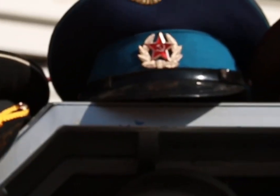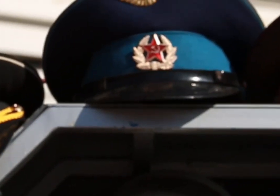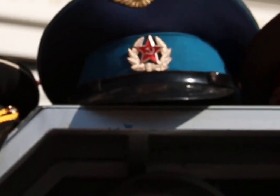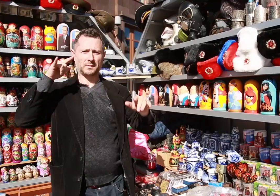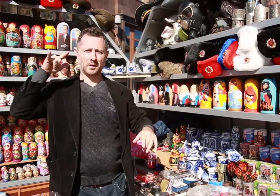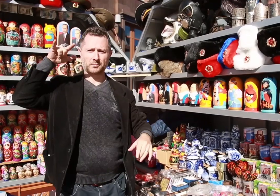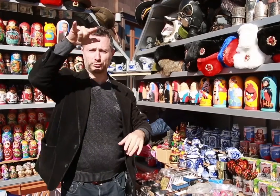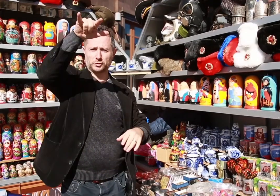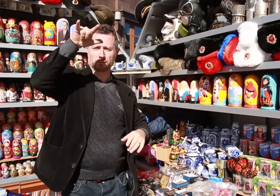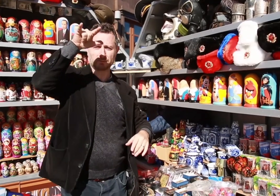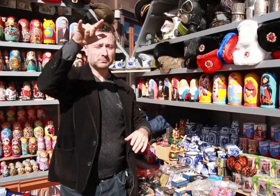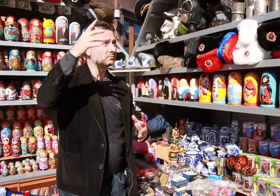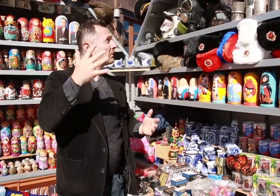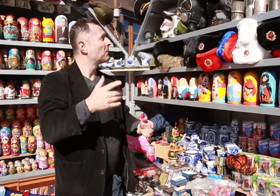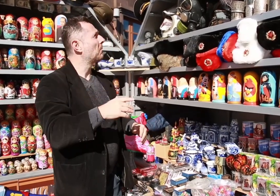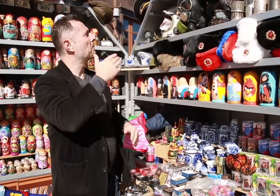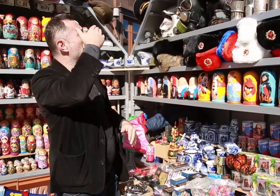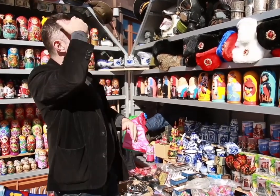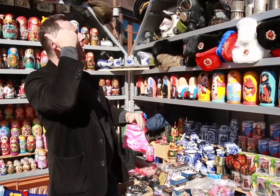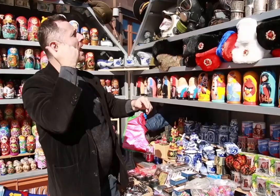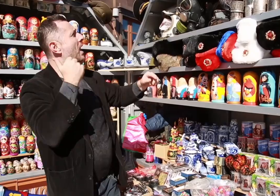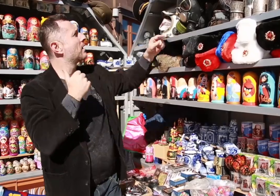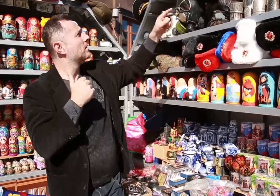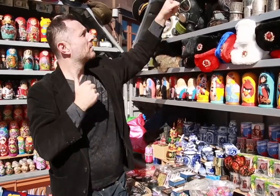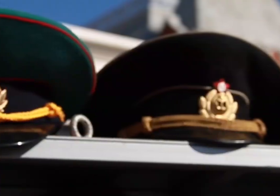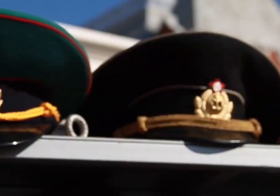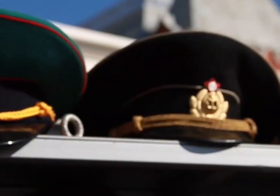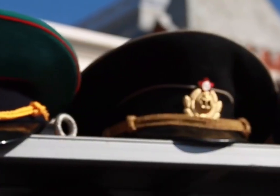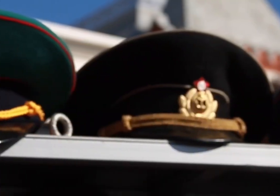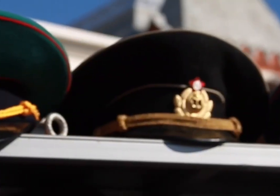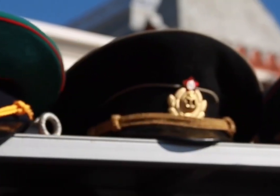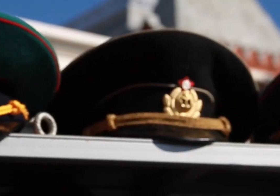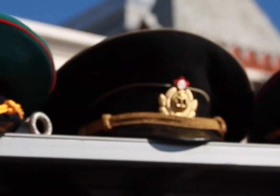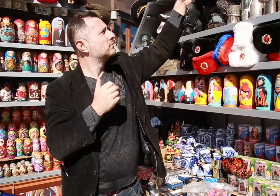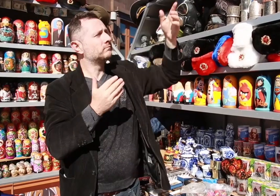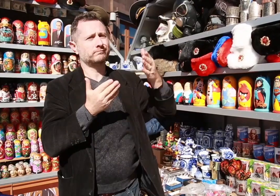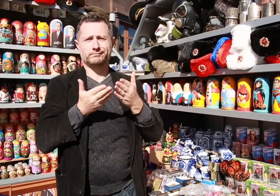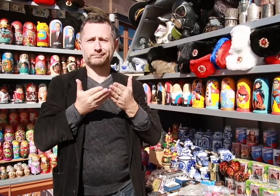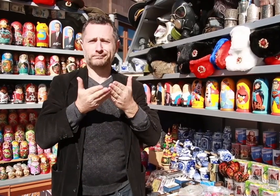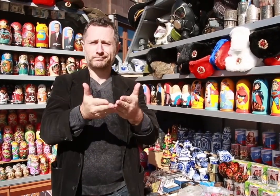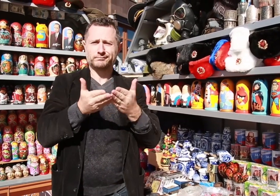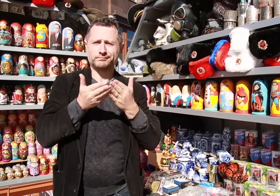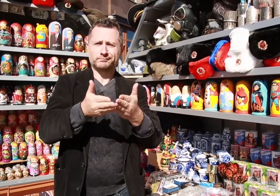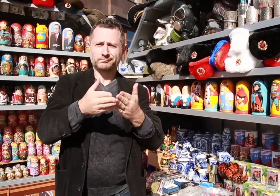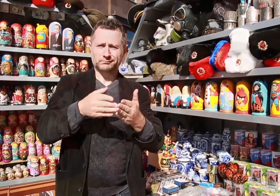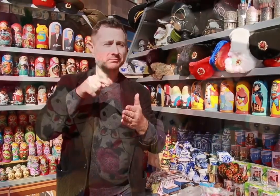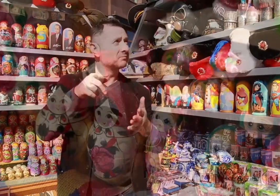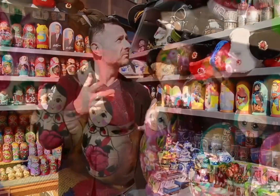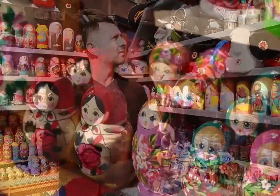hat is for the Air Force. The black hat is from the Navy.